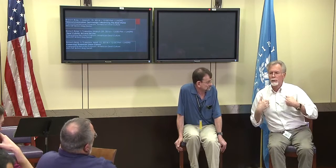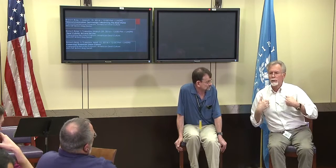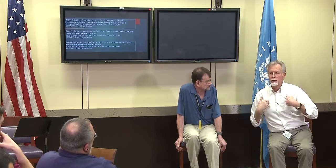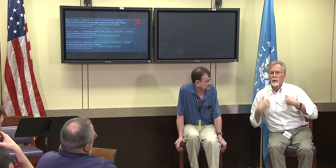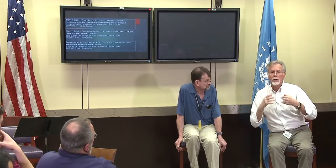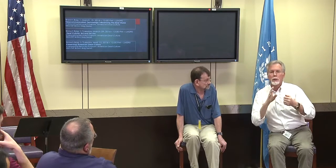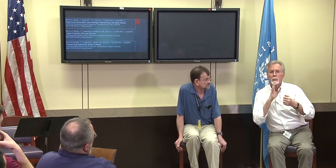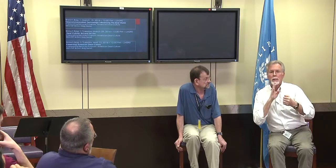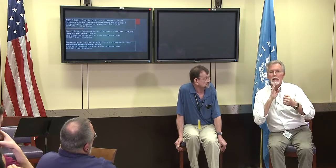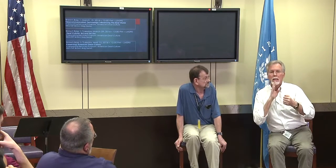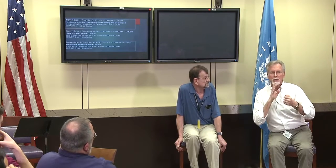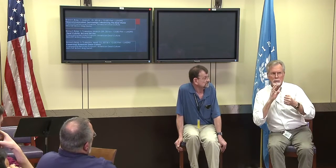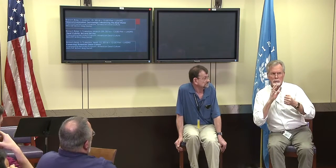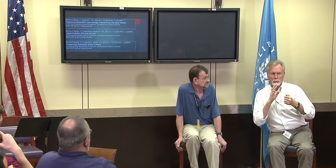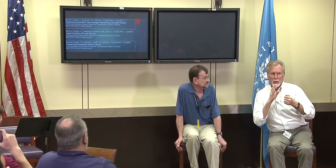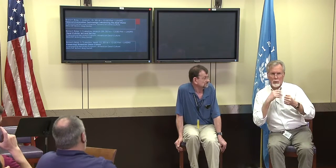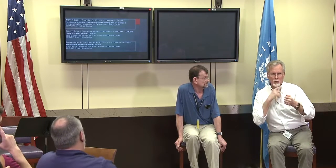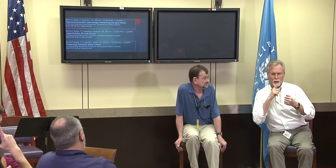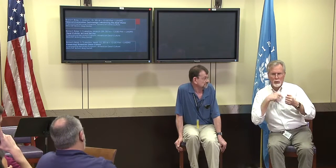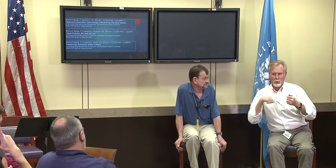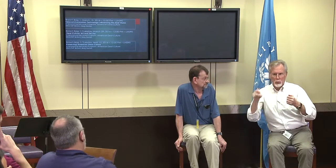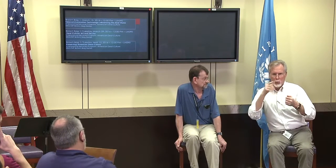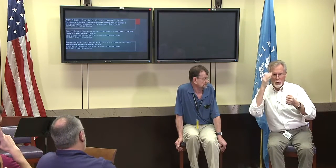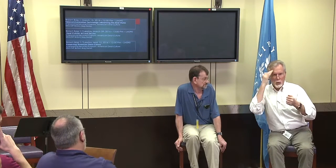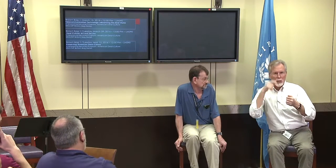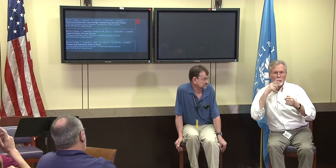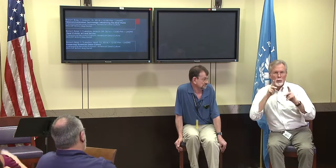You can do that with the written language there on your computer